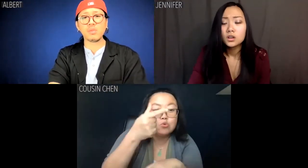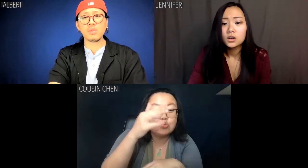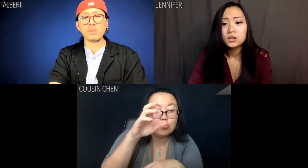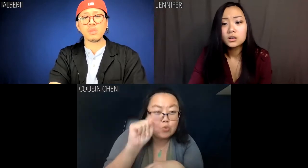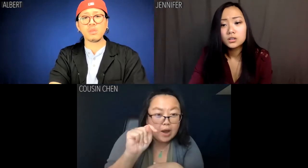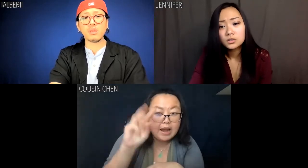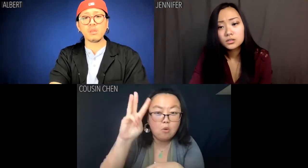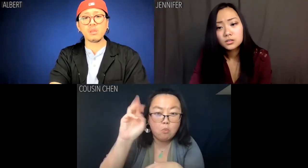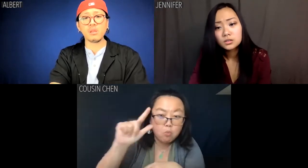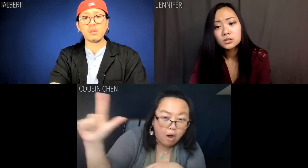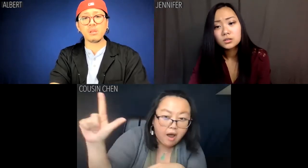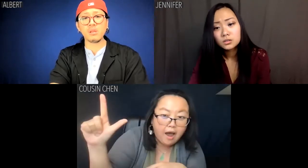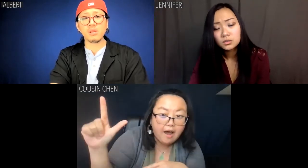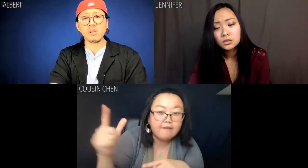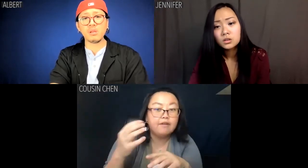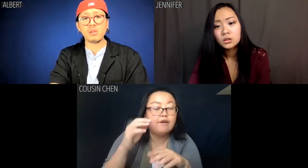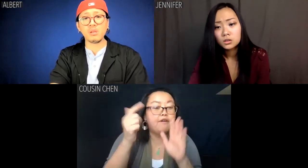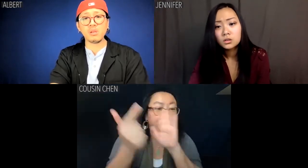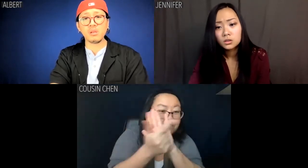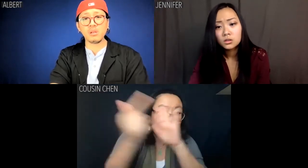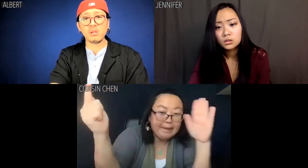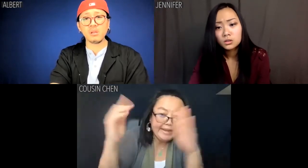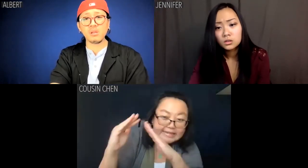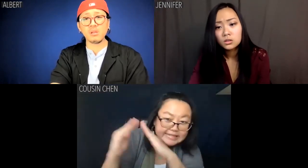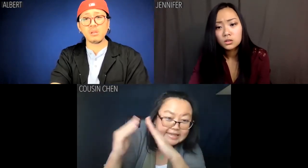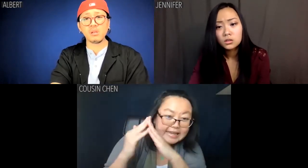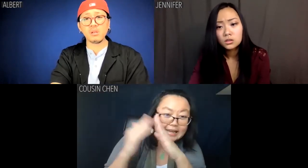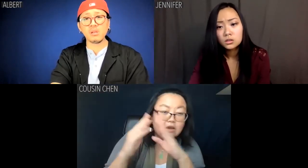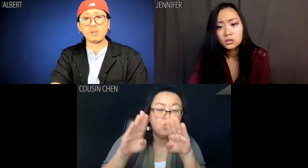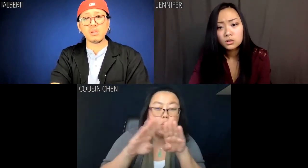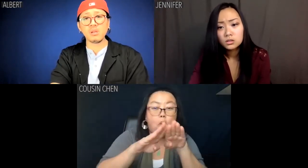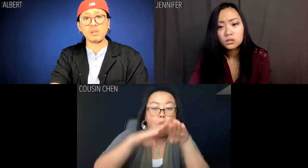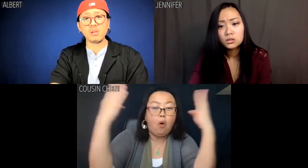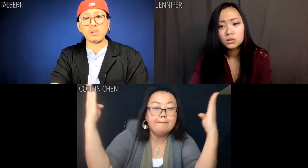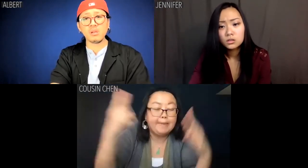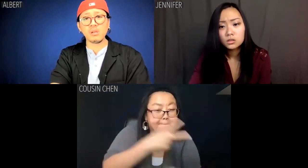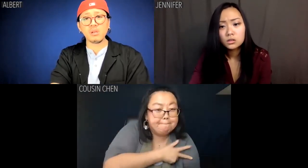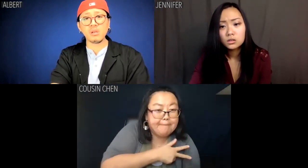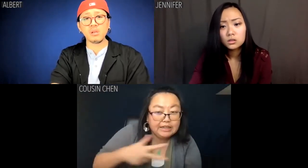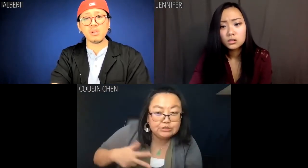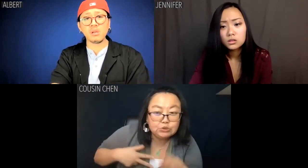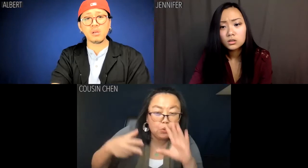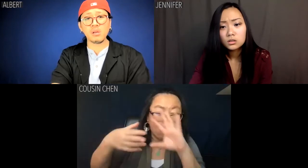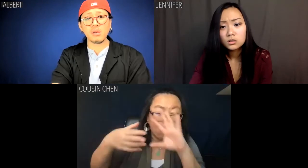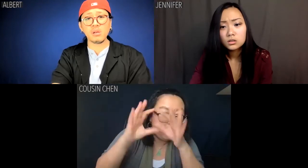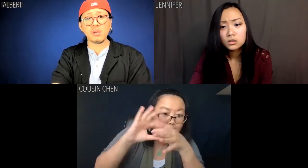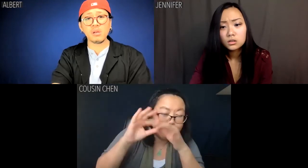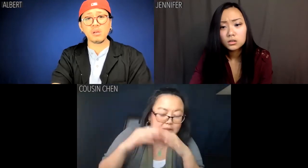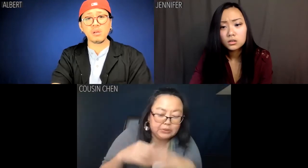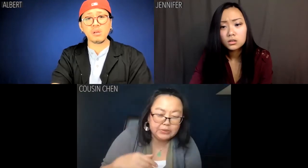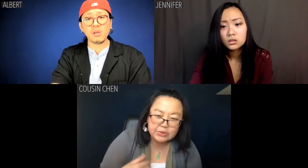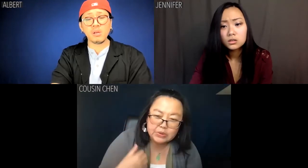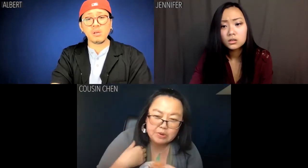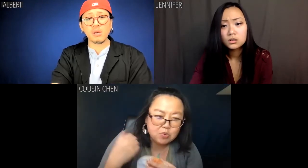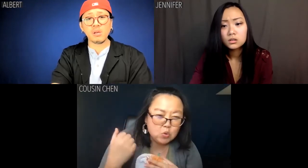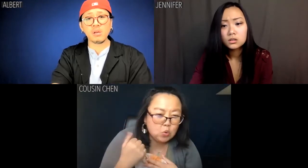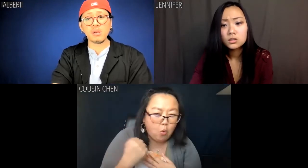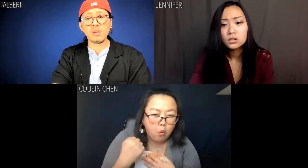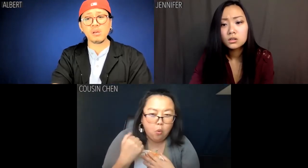The Great Wall, the Forbidden City, the opening to the Beijing Olympics.